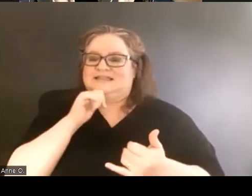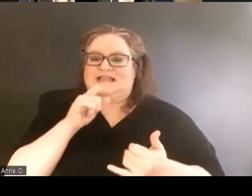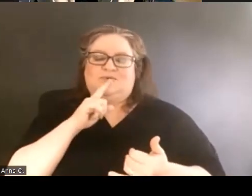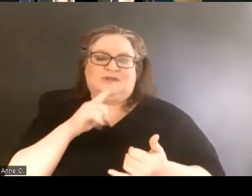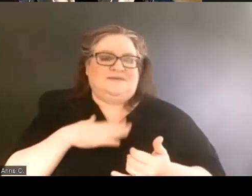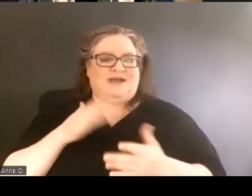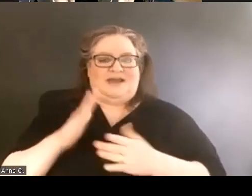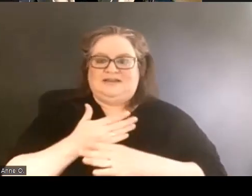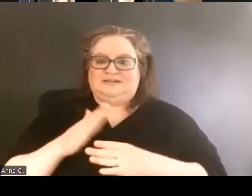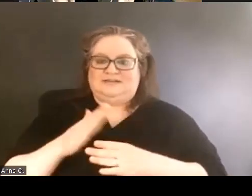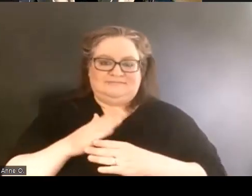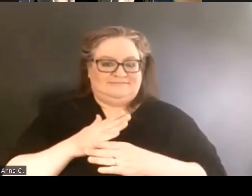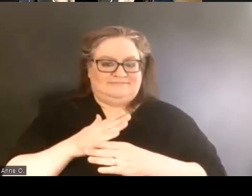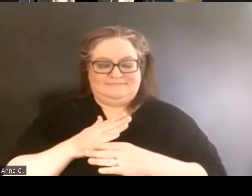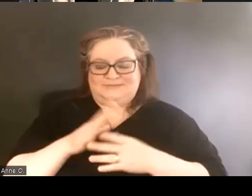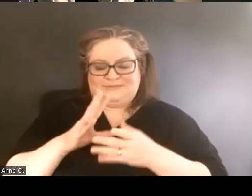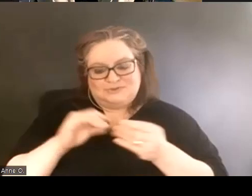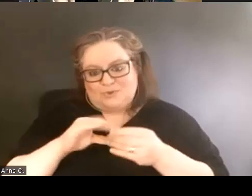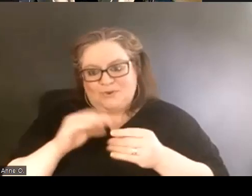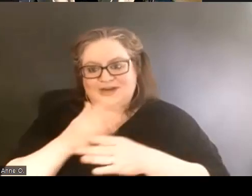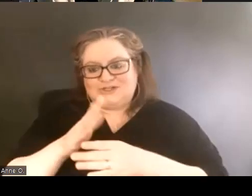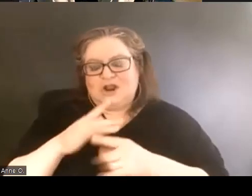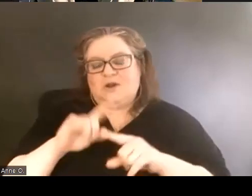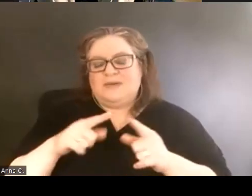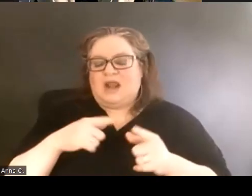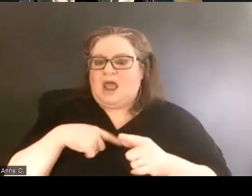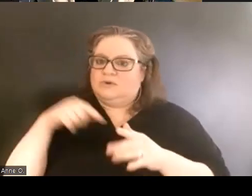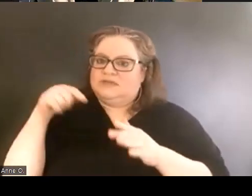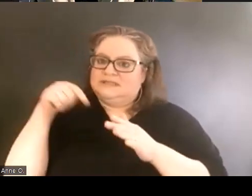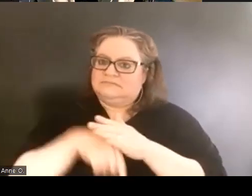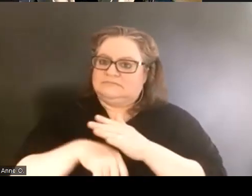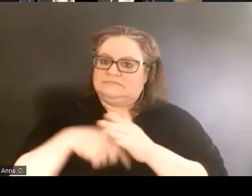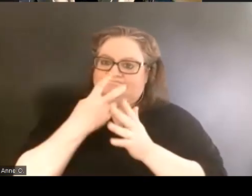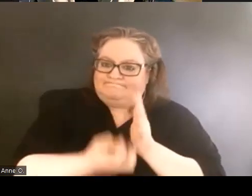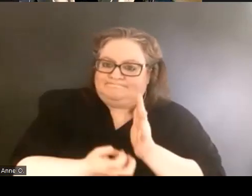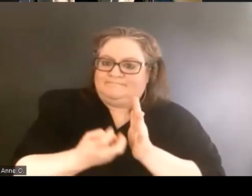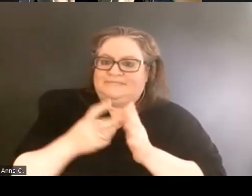although I was deeply involved in every step of the process.